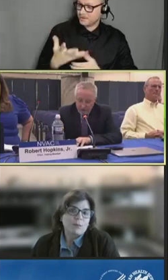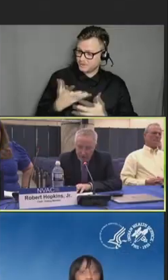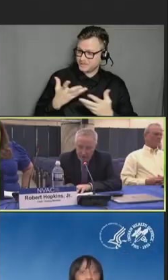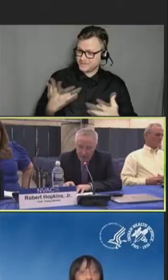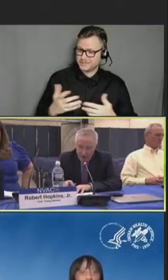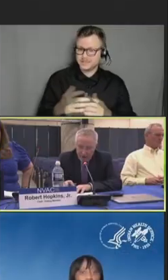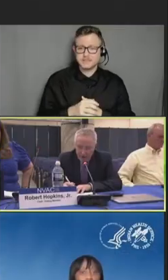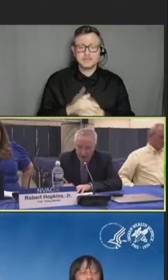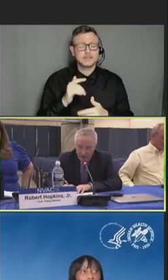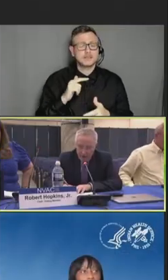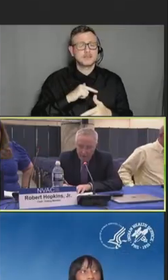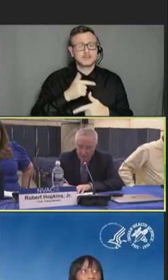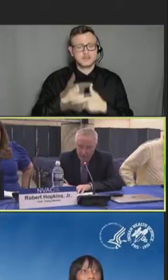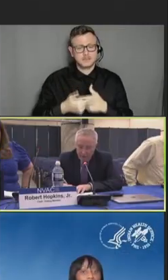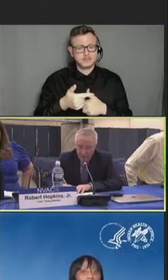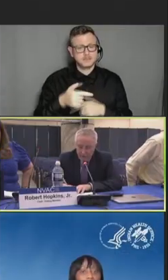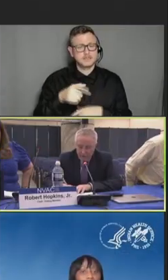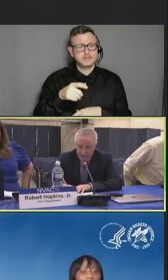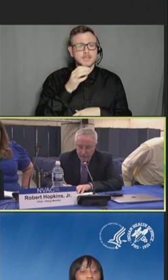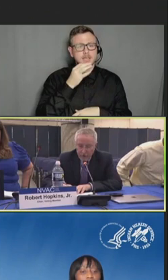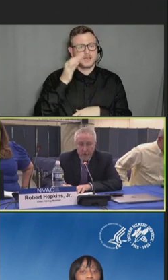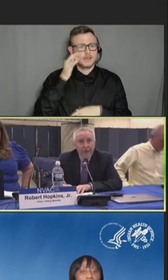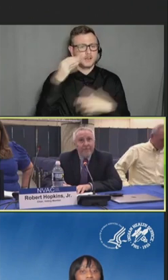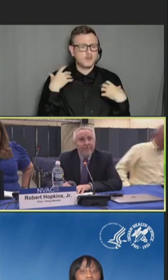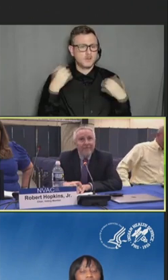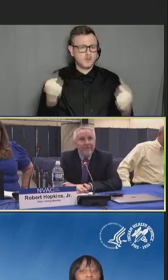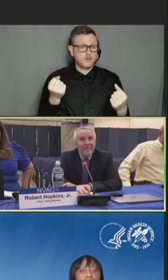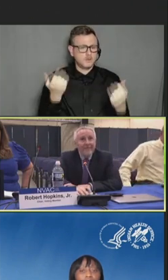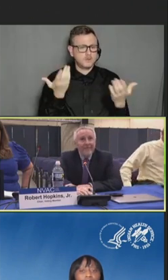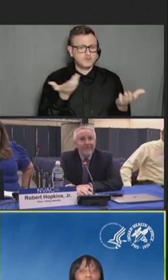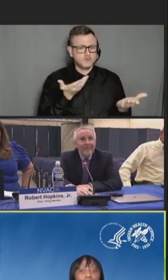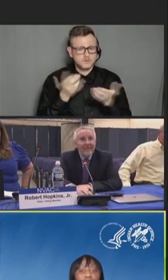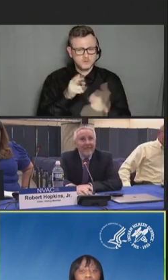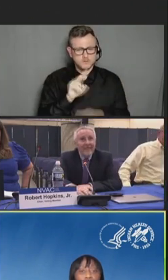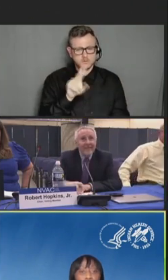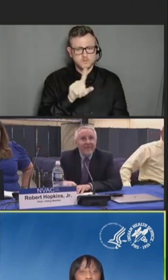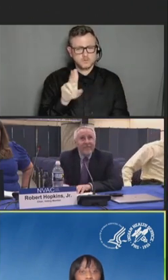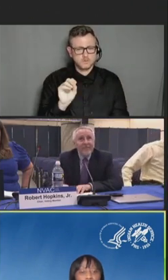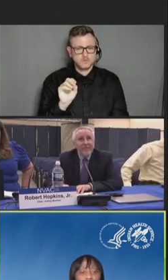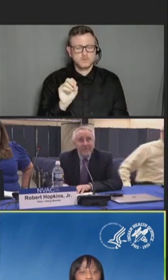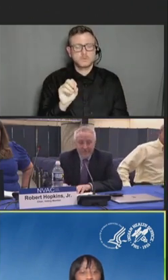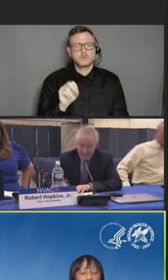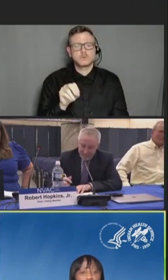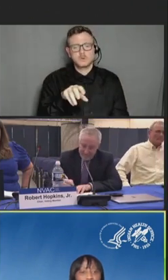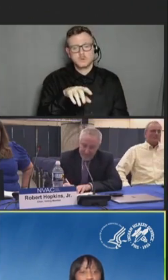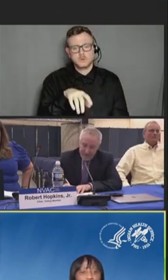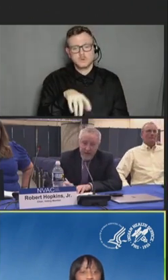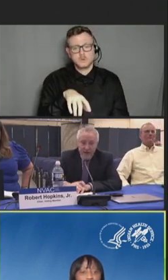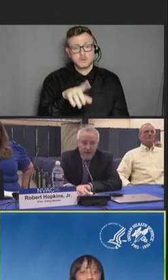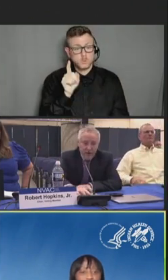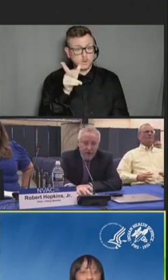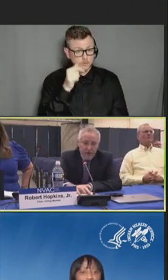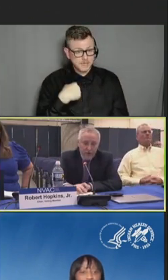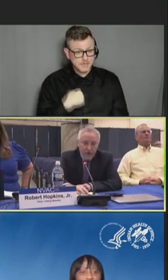Next, Indian Health Service, Uzo Chukwuma. Uzo Chukwuma: Good afternoon, everyone. Can you hear me?